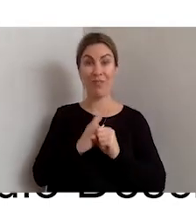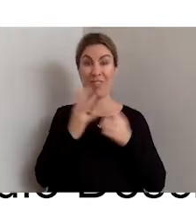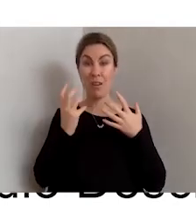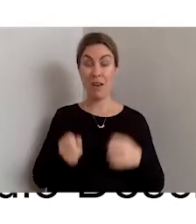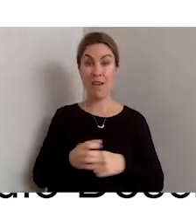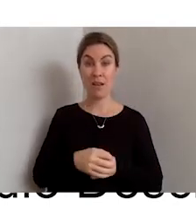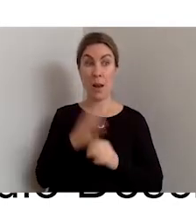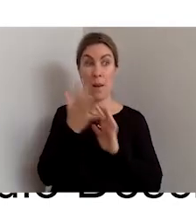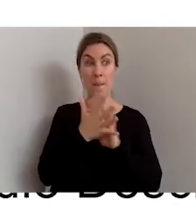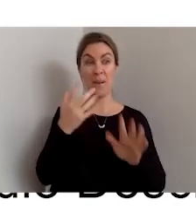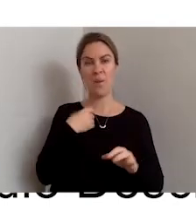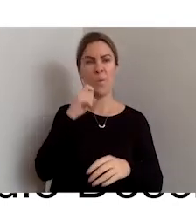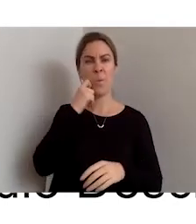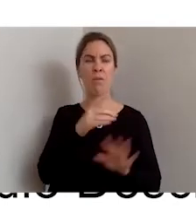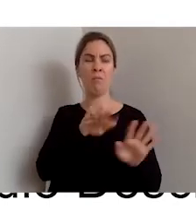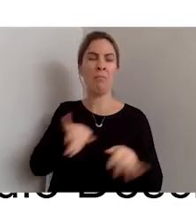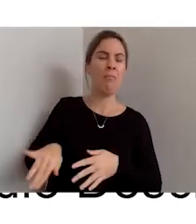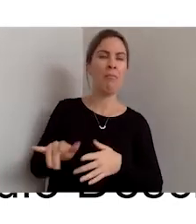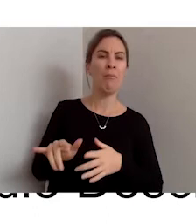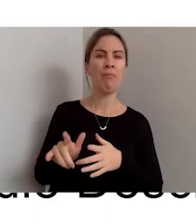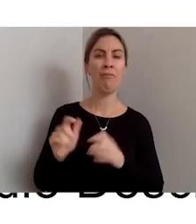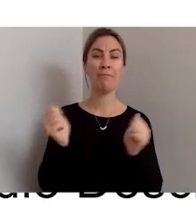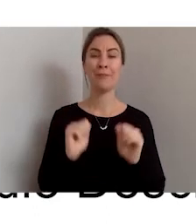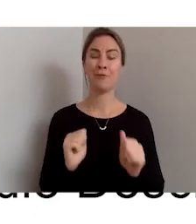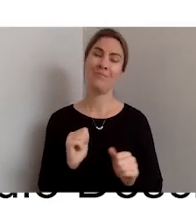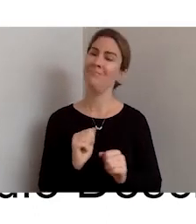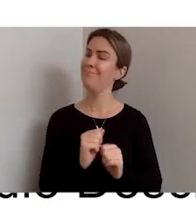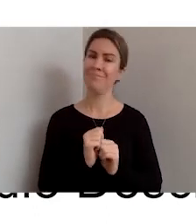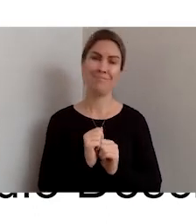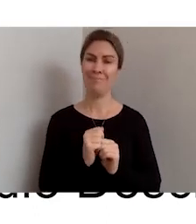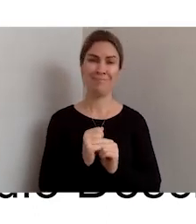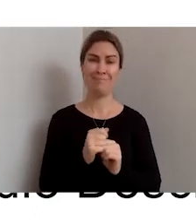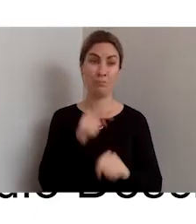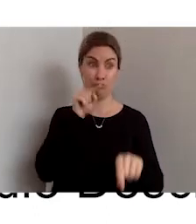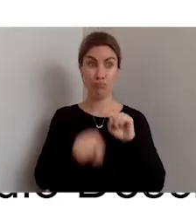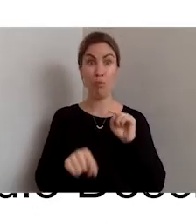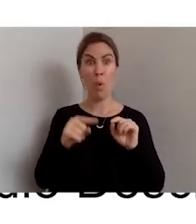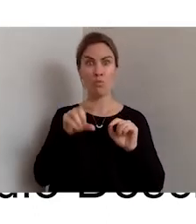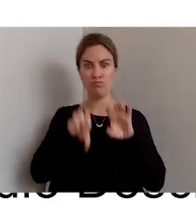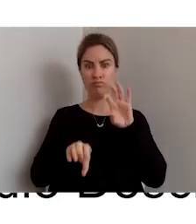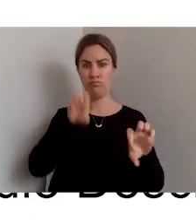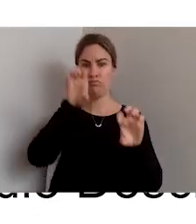time soon, as much as we are - most states - are starting to go back to,